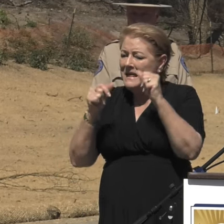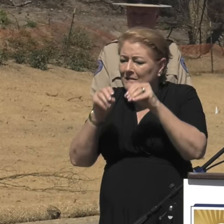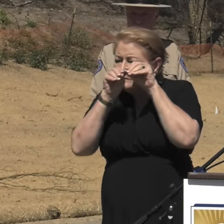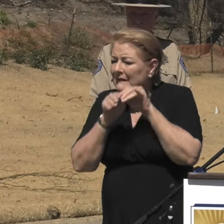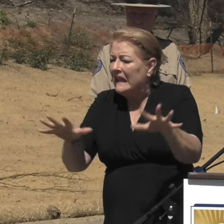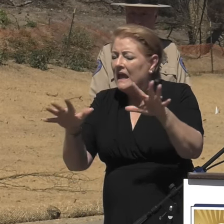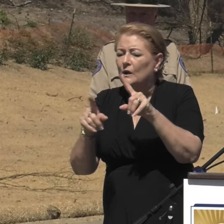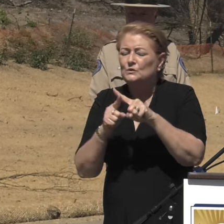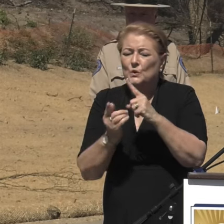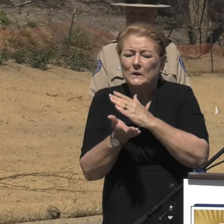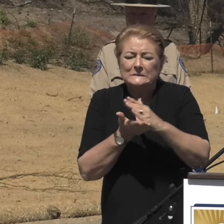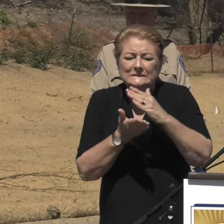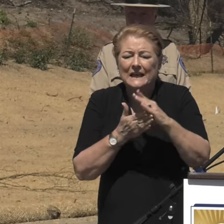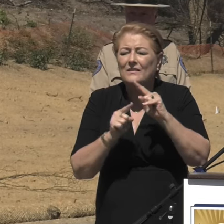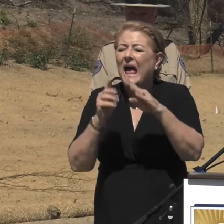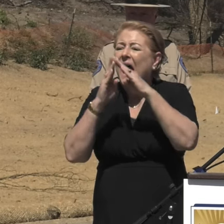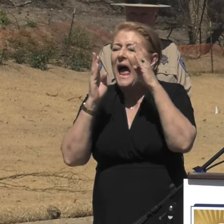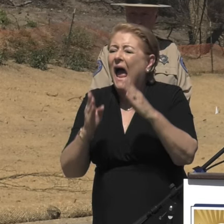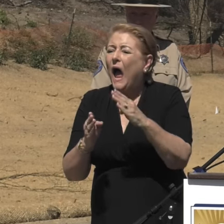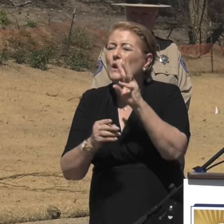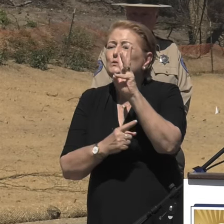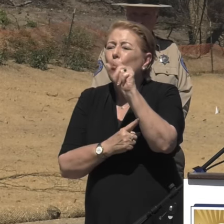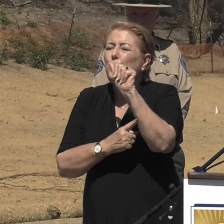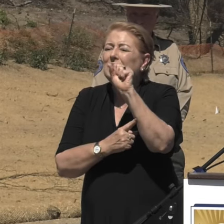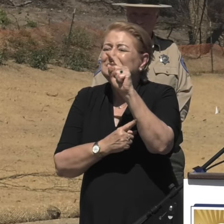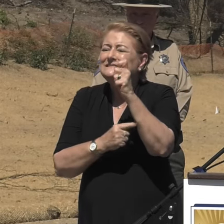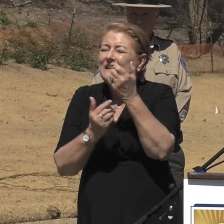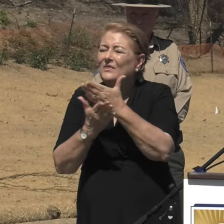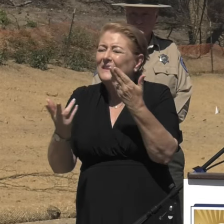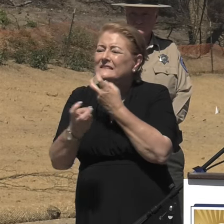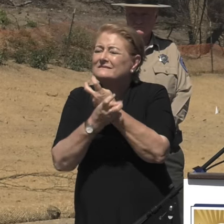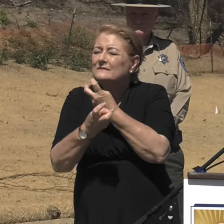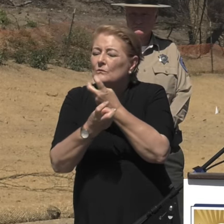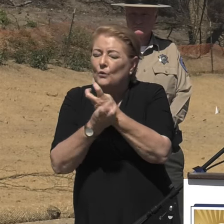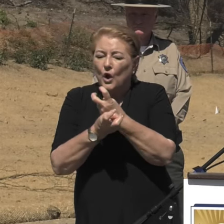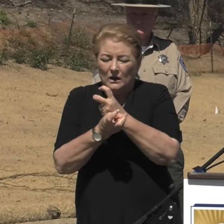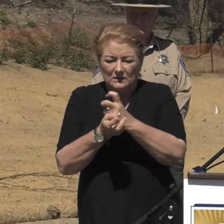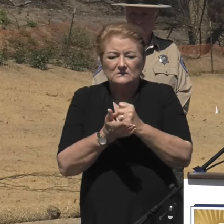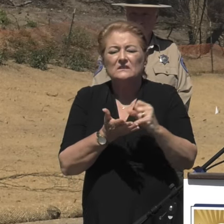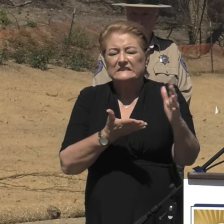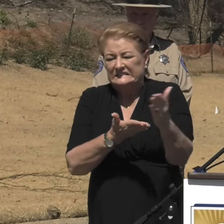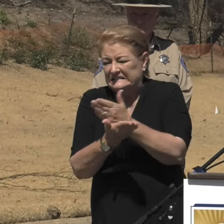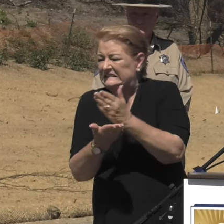remove household hazardous waste from more than 1,400 burned properties in